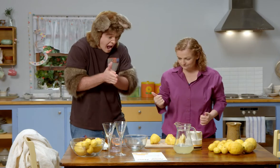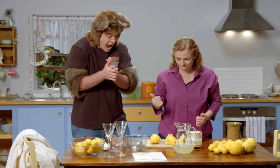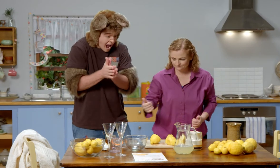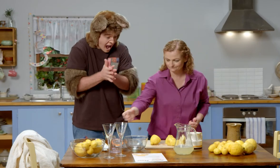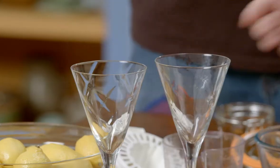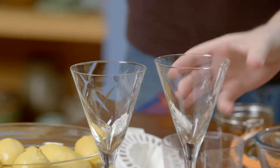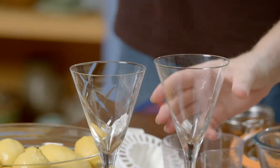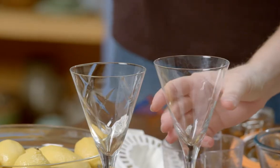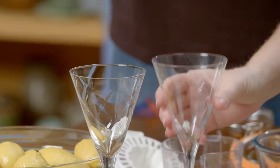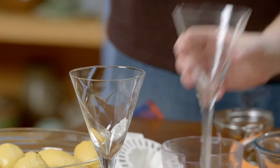Yes please!